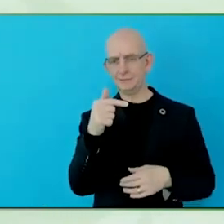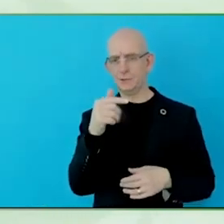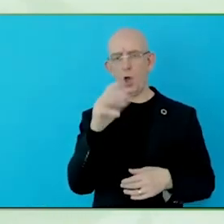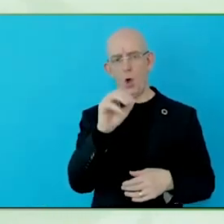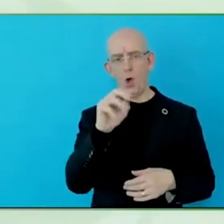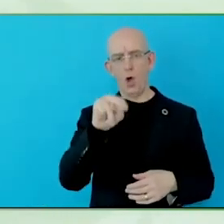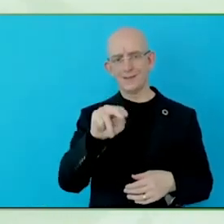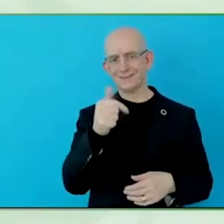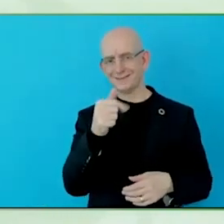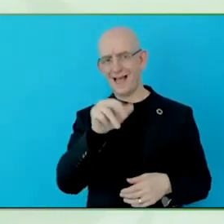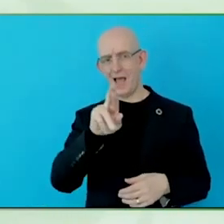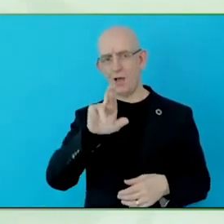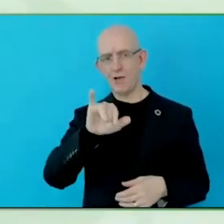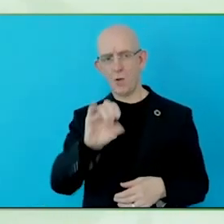disabilities and with the workplace.